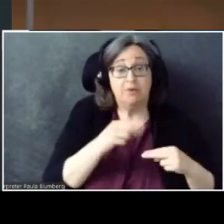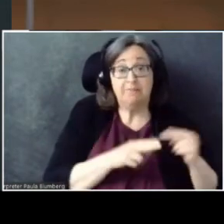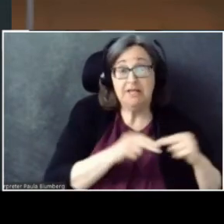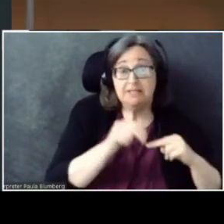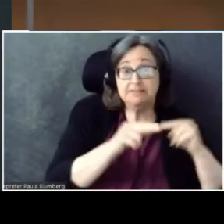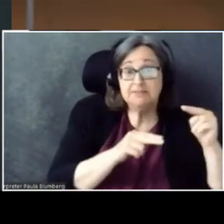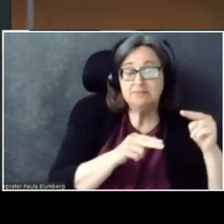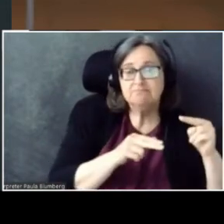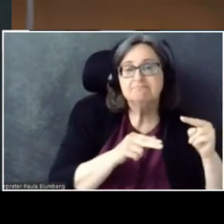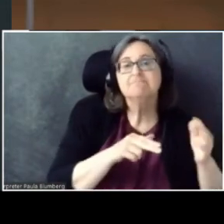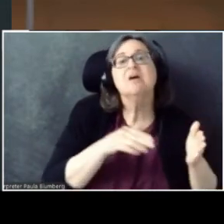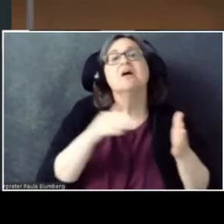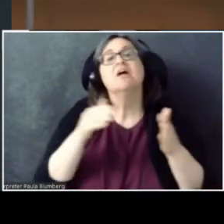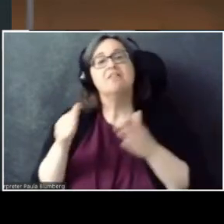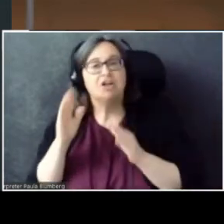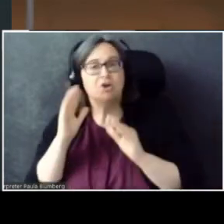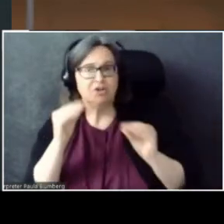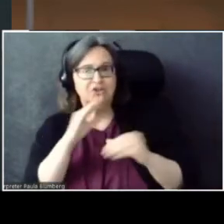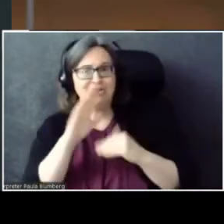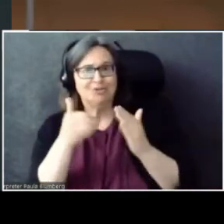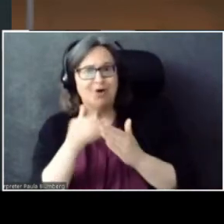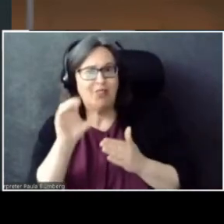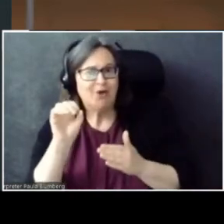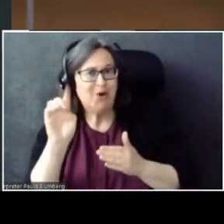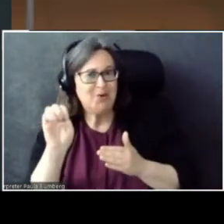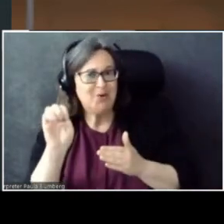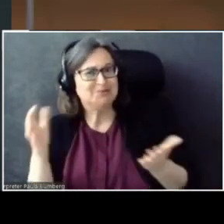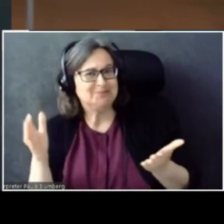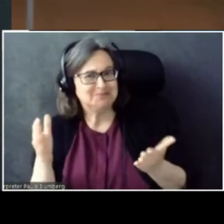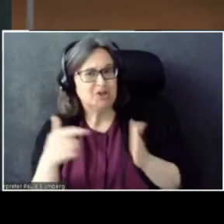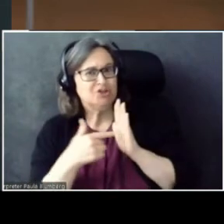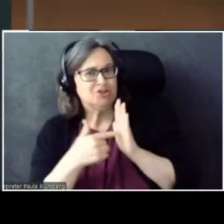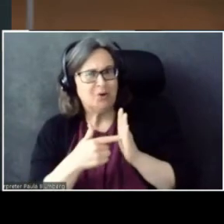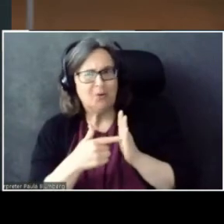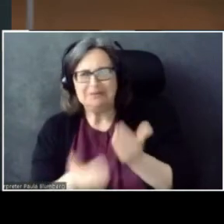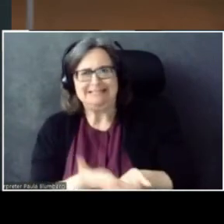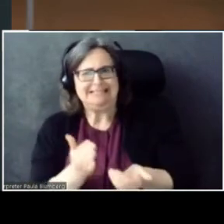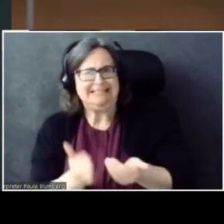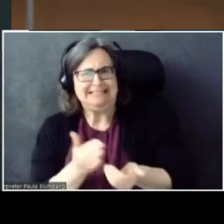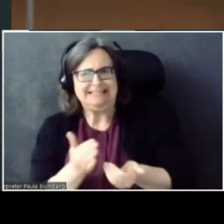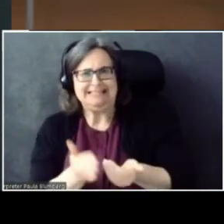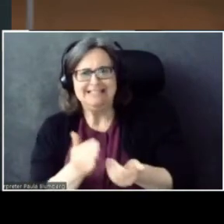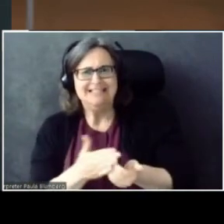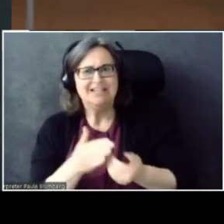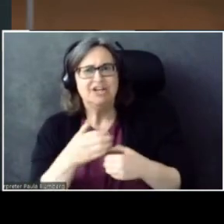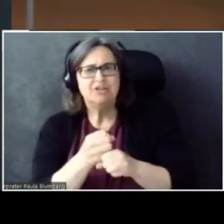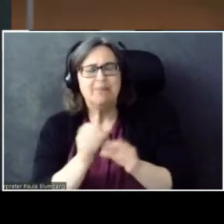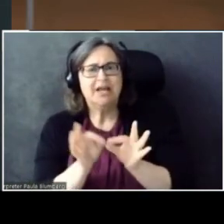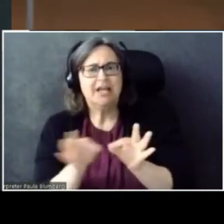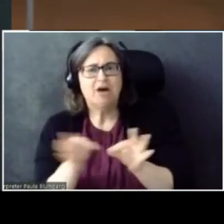then I'm gonna teach you all the code and show you how easy it is to make caption software for yourself.